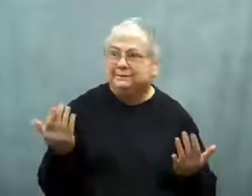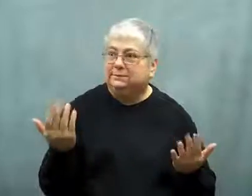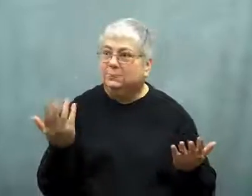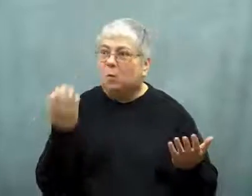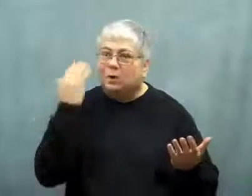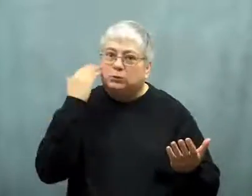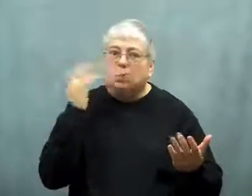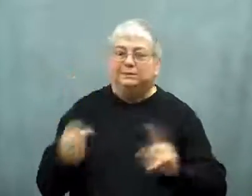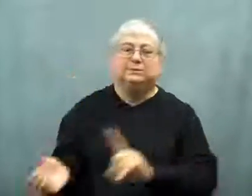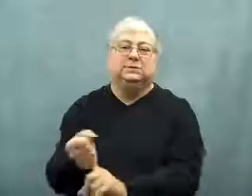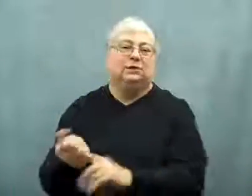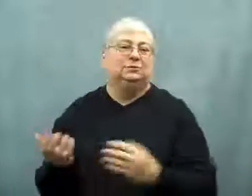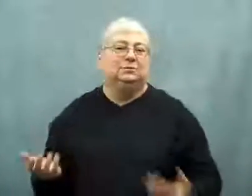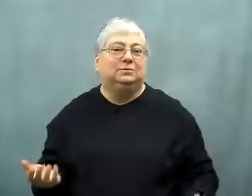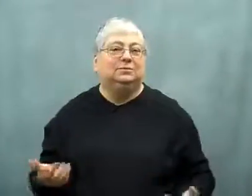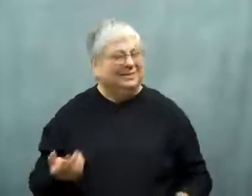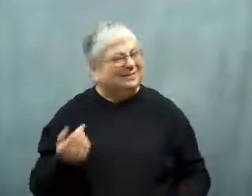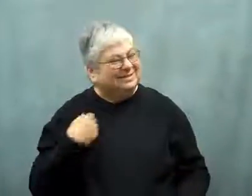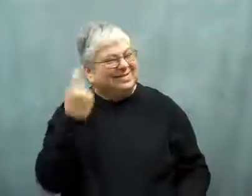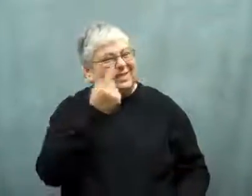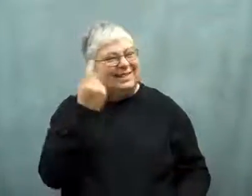so the culprit can be caught.